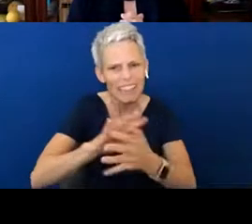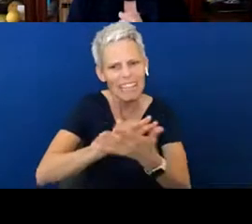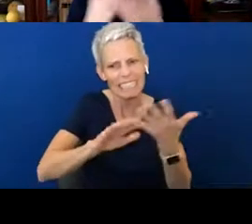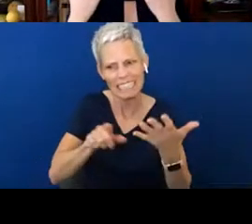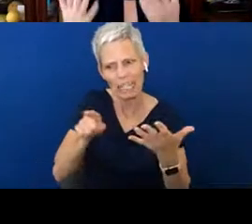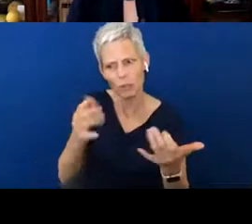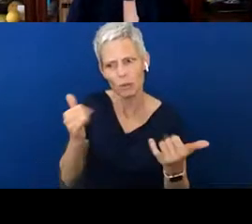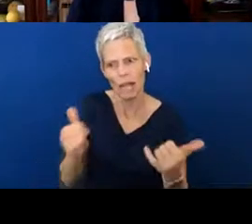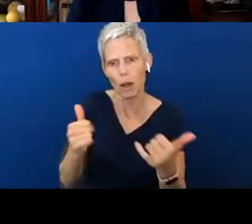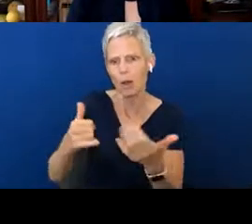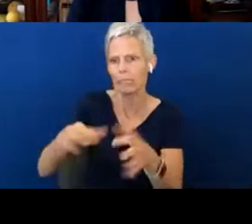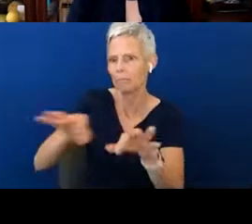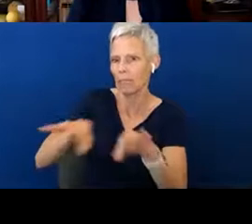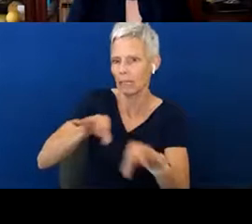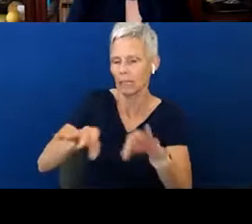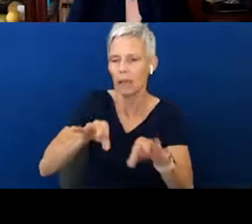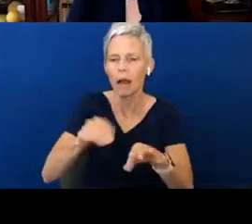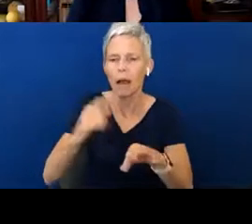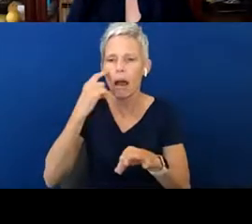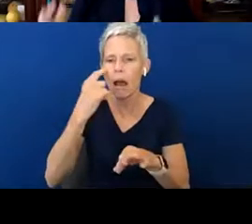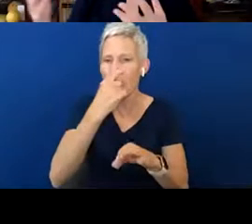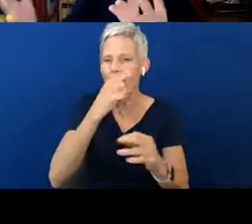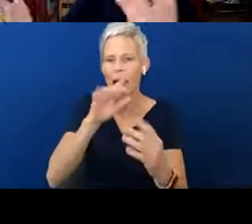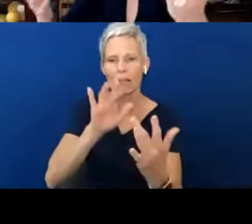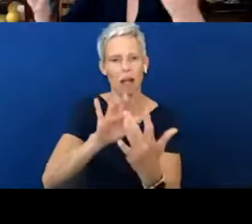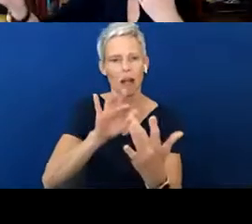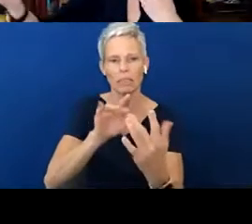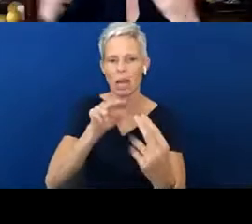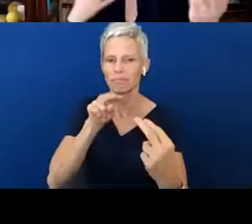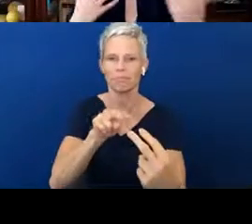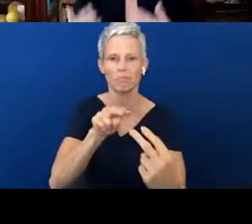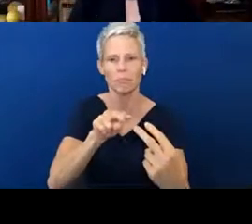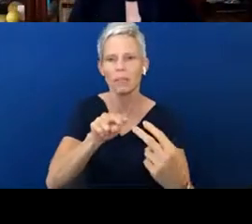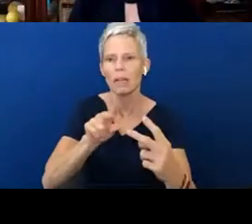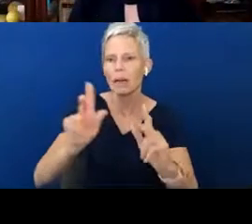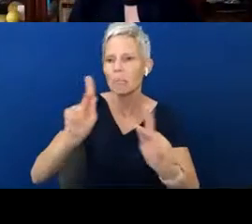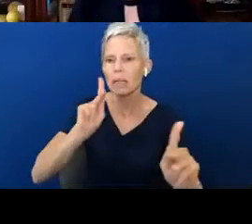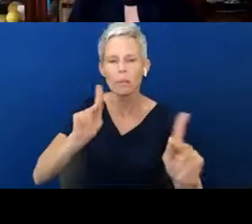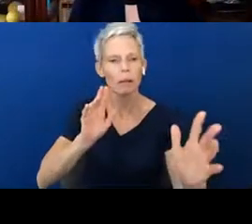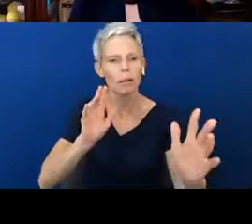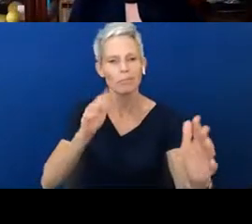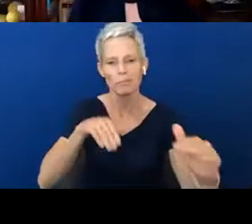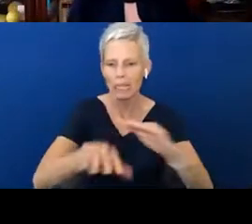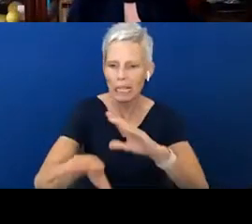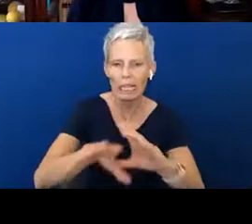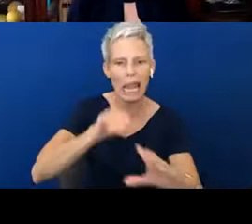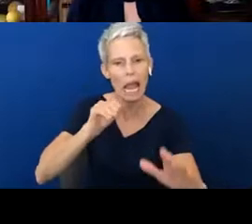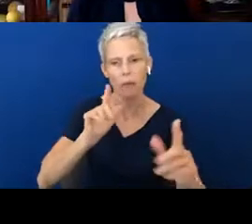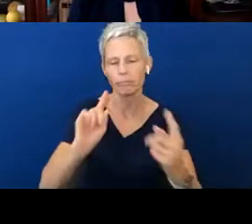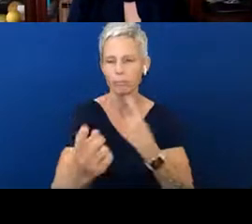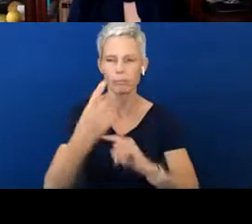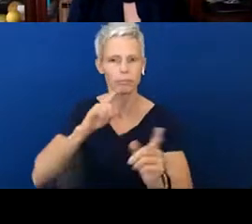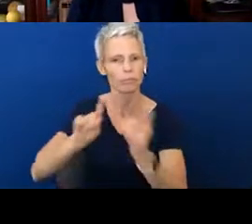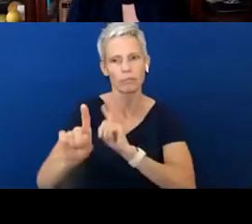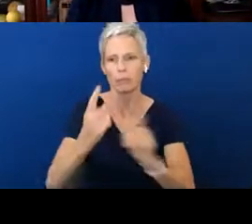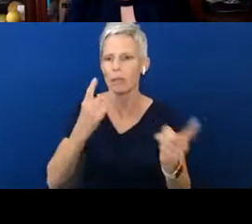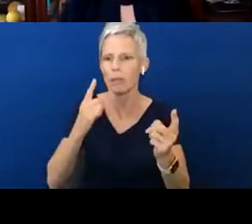That eye contact. You've got people coming in and out of your life maybe not so much now with Covid,